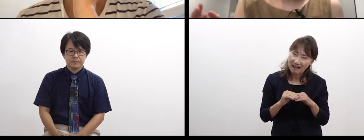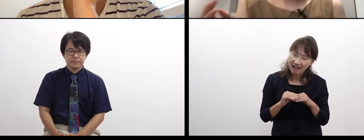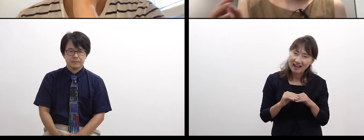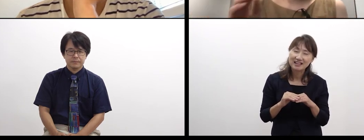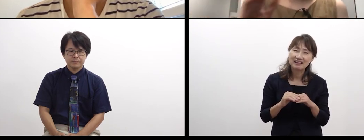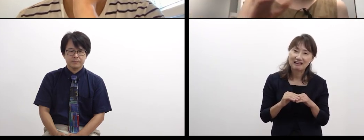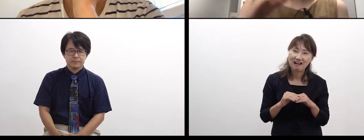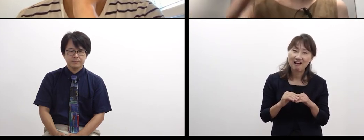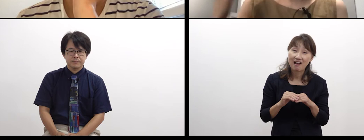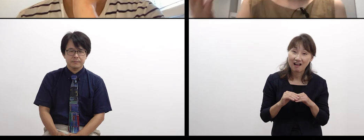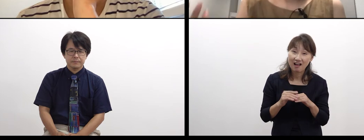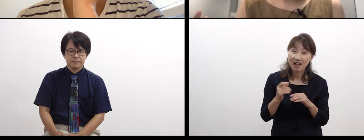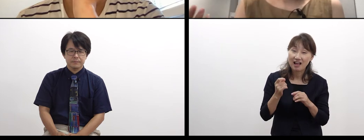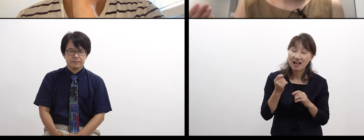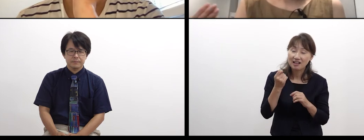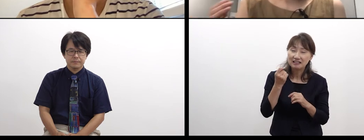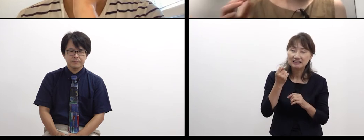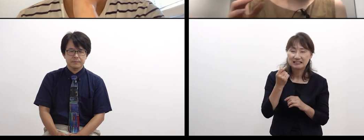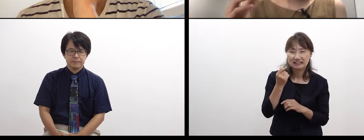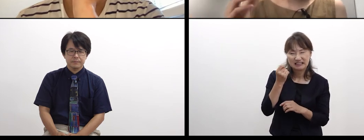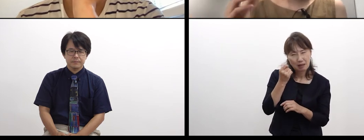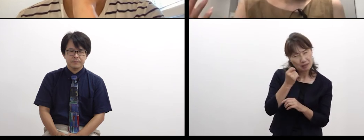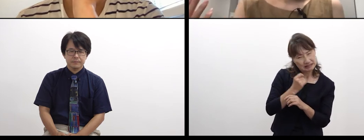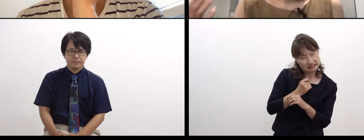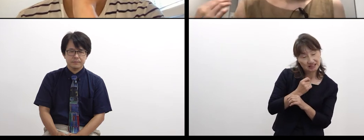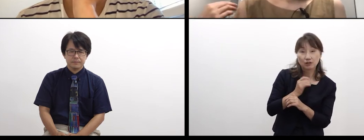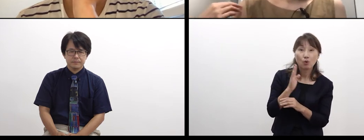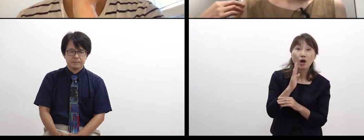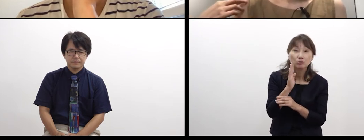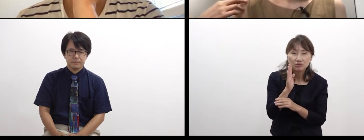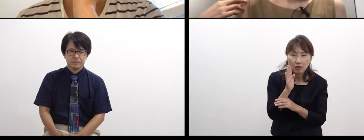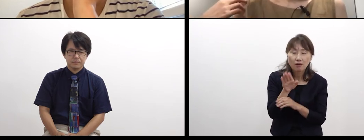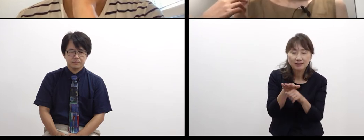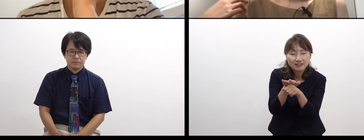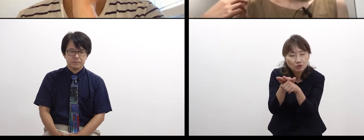but I want to treat it kindly.